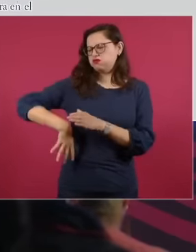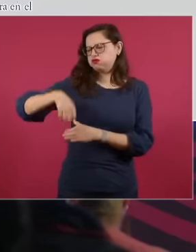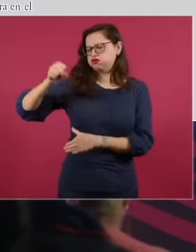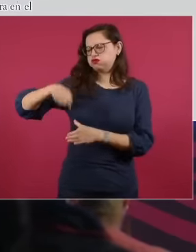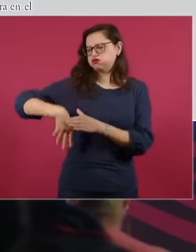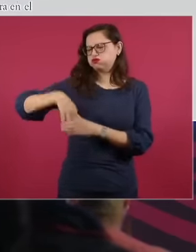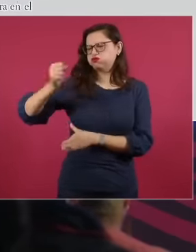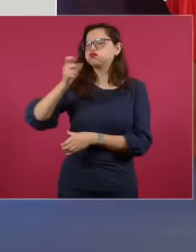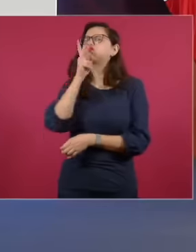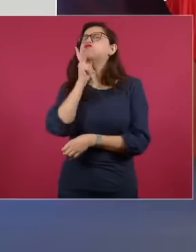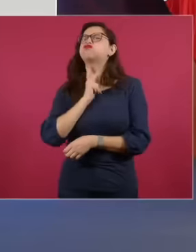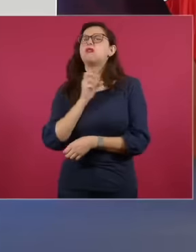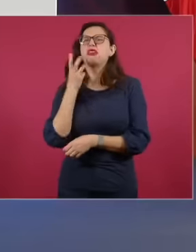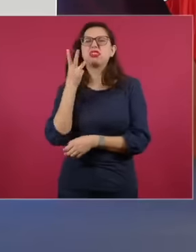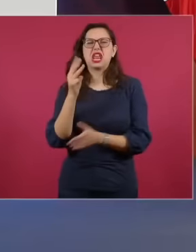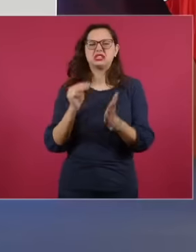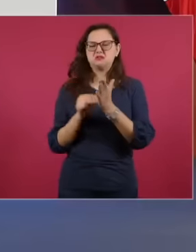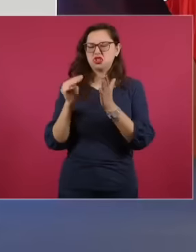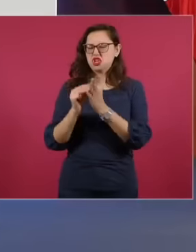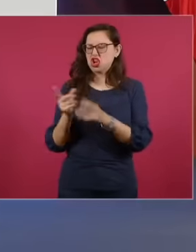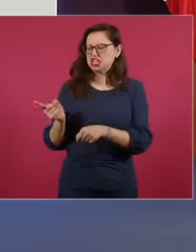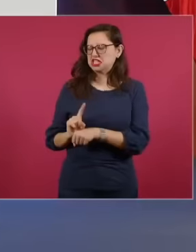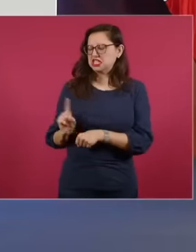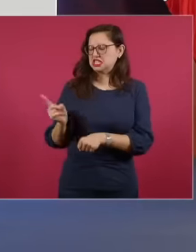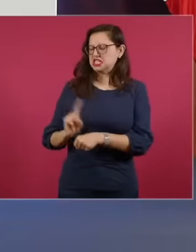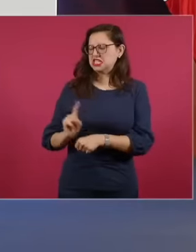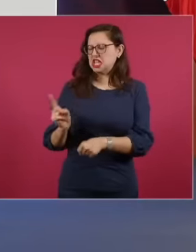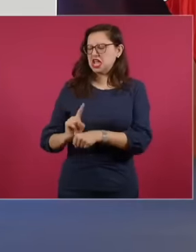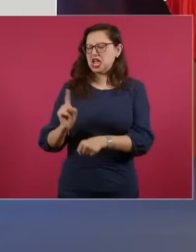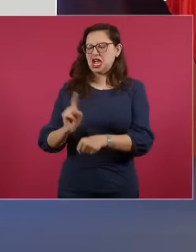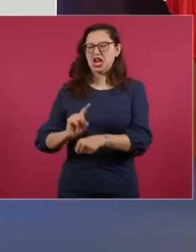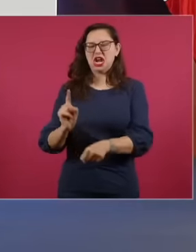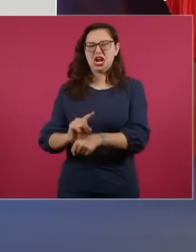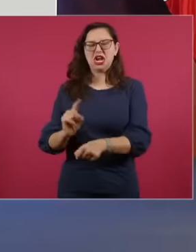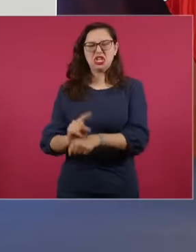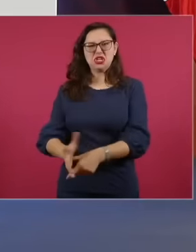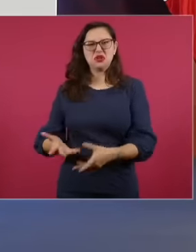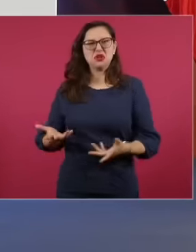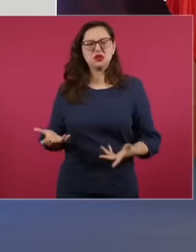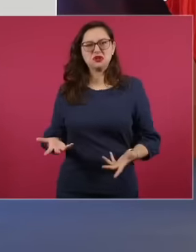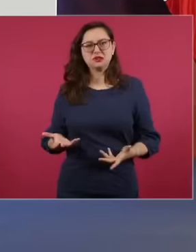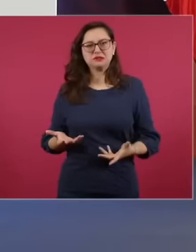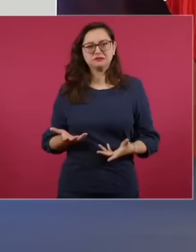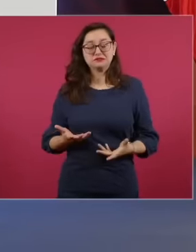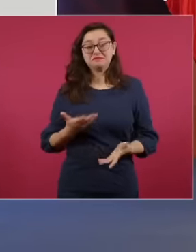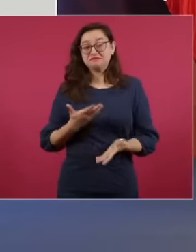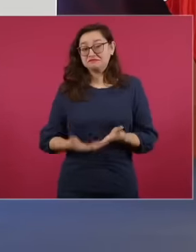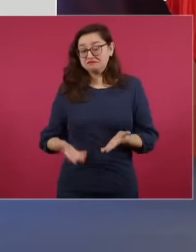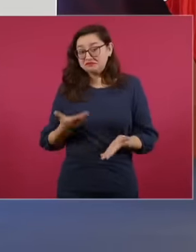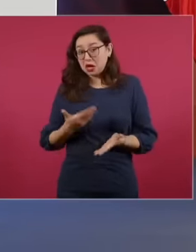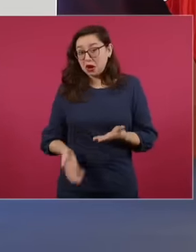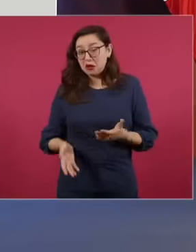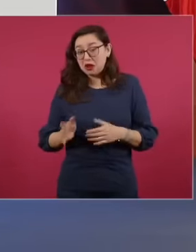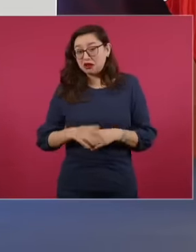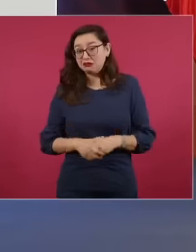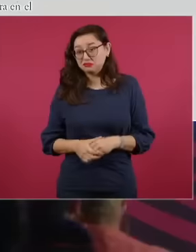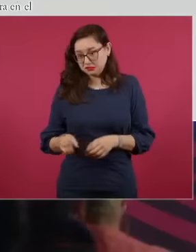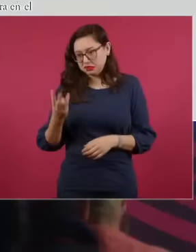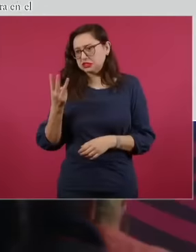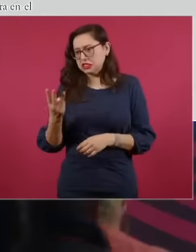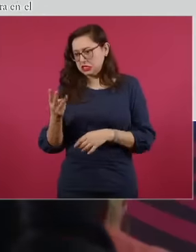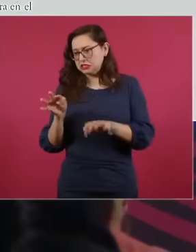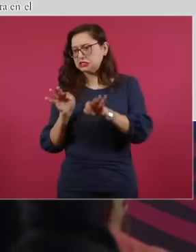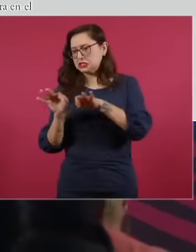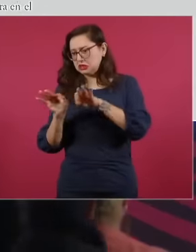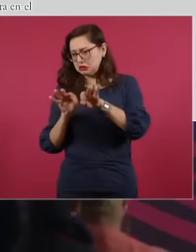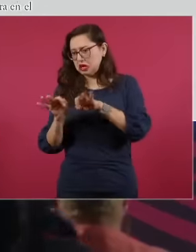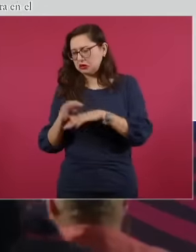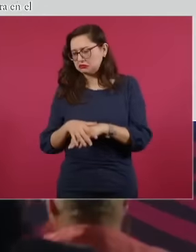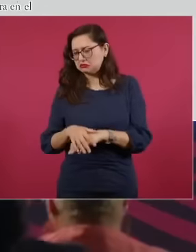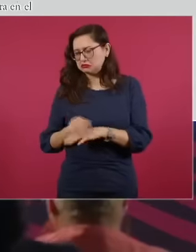is being extracted from the three private exploratory fields, 30,000 barrels